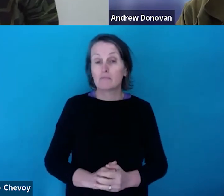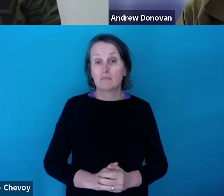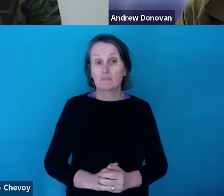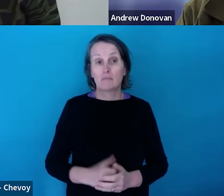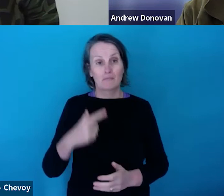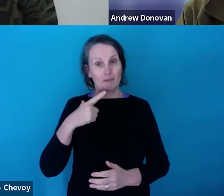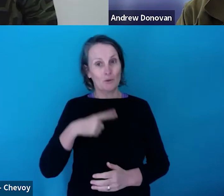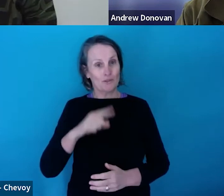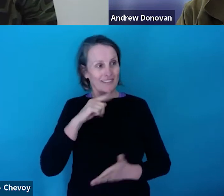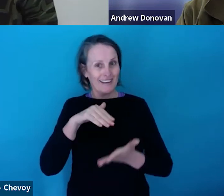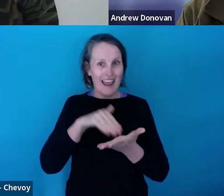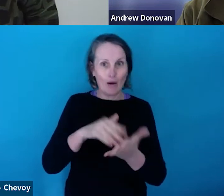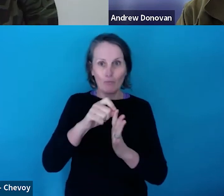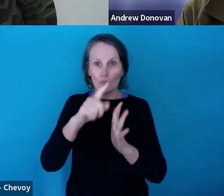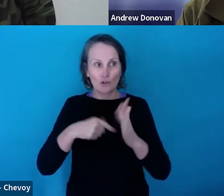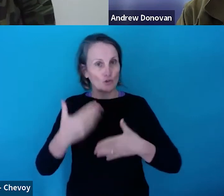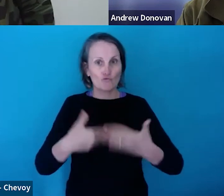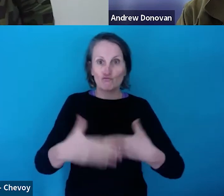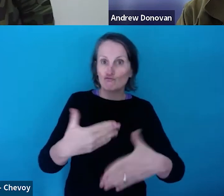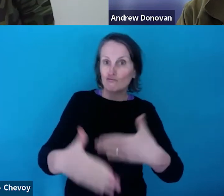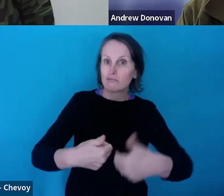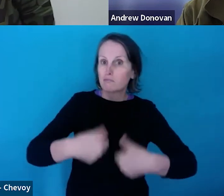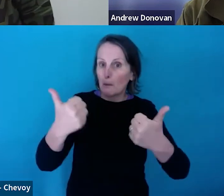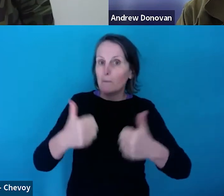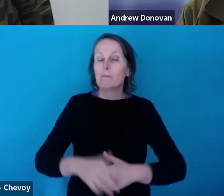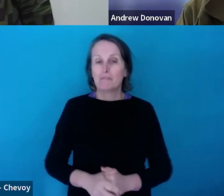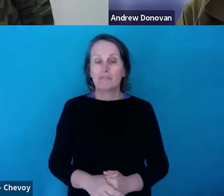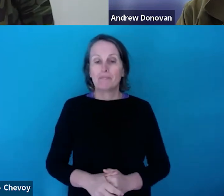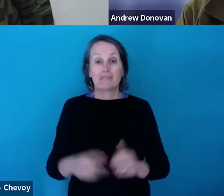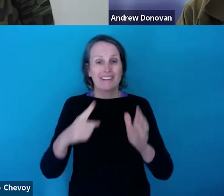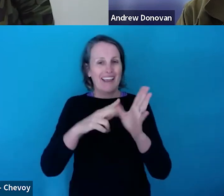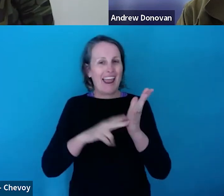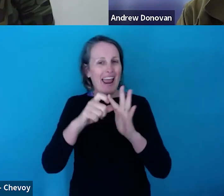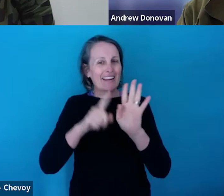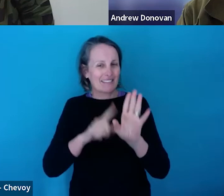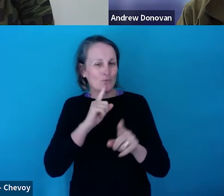viability of a project. As Andy said, this is a little of a different